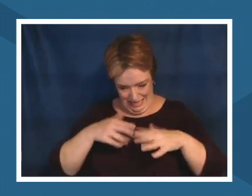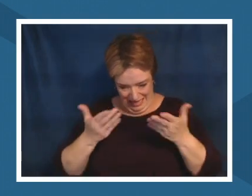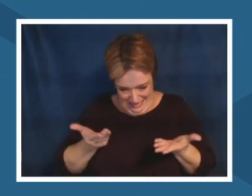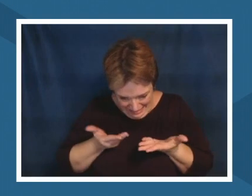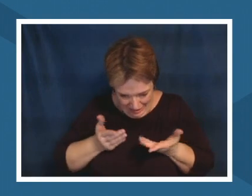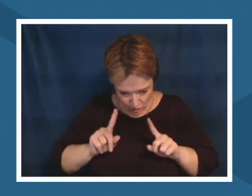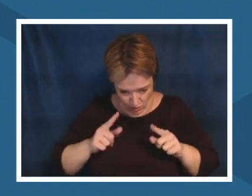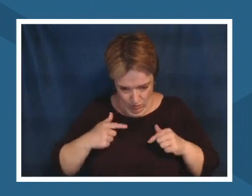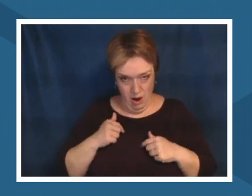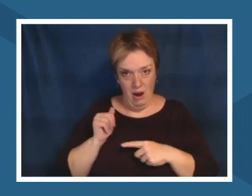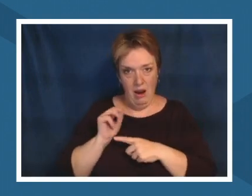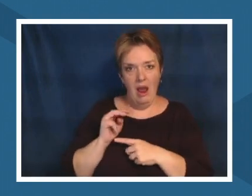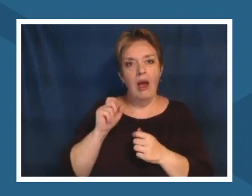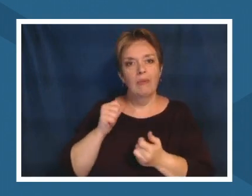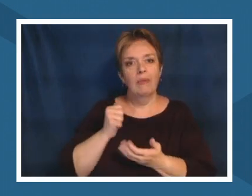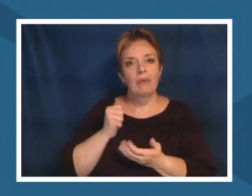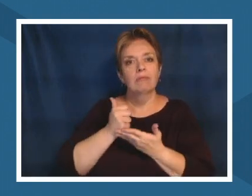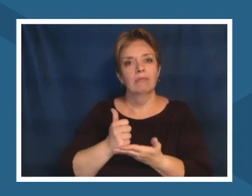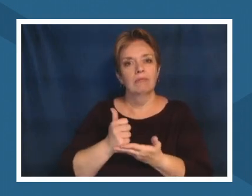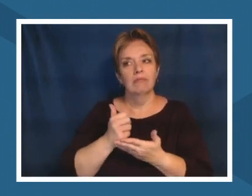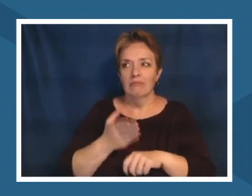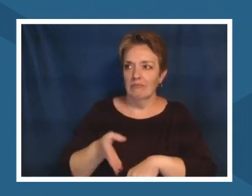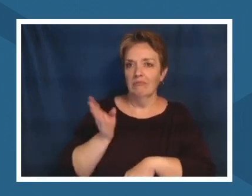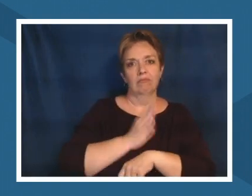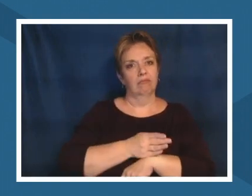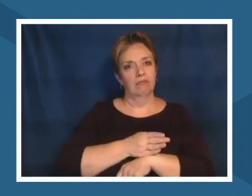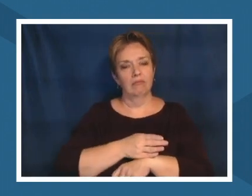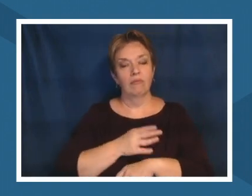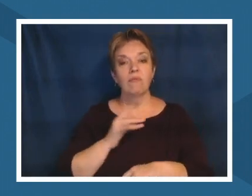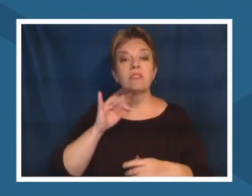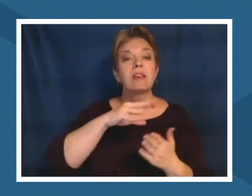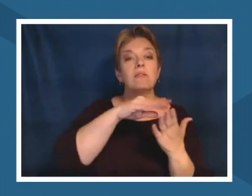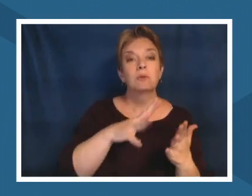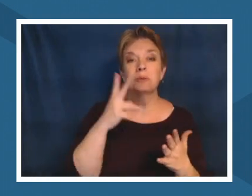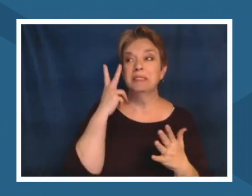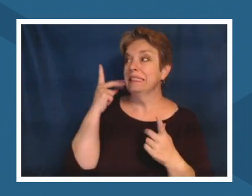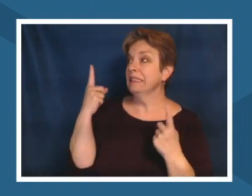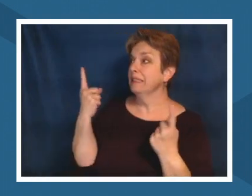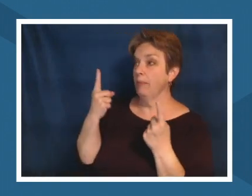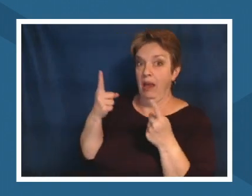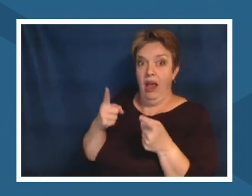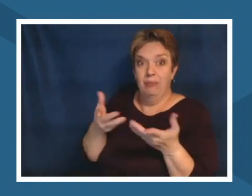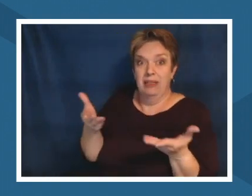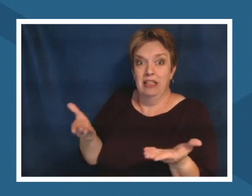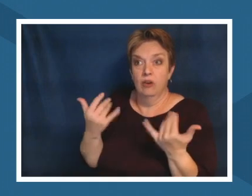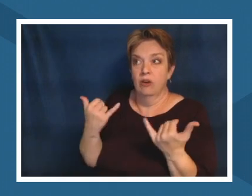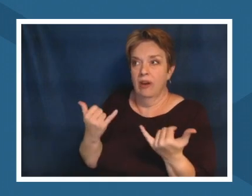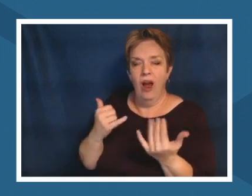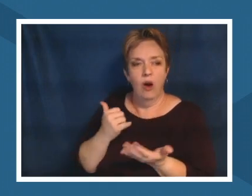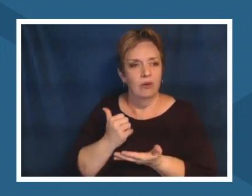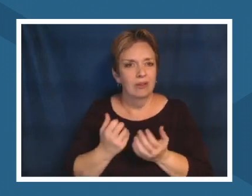they want to change allow them to start planning ways how can i make connections with other people who else can we reach